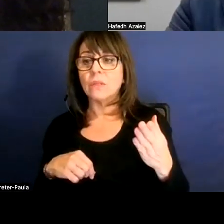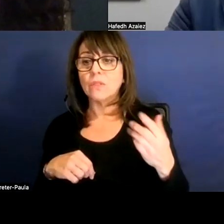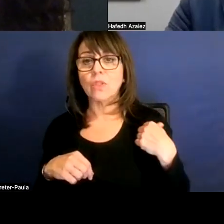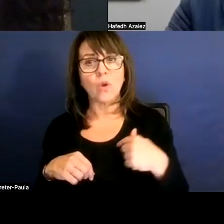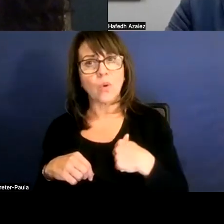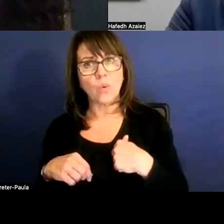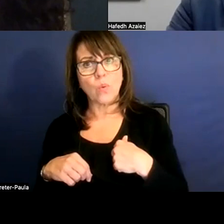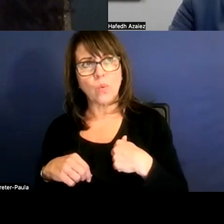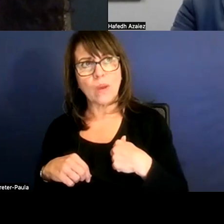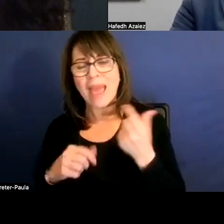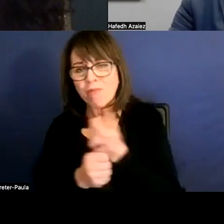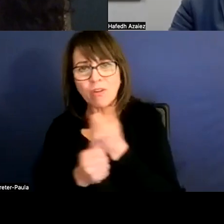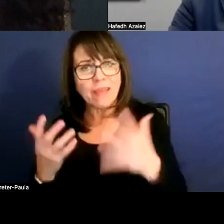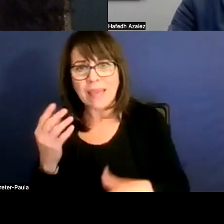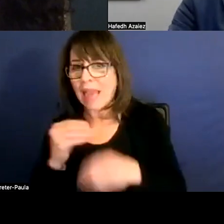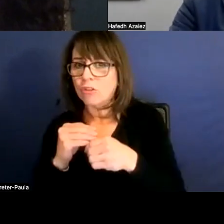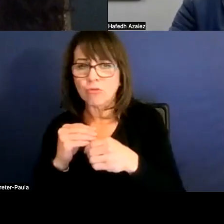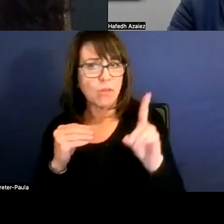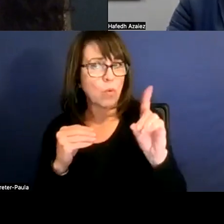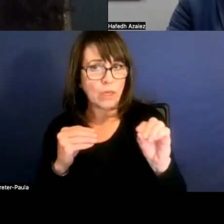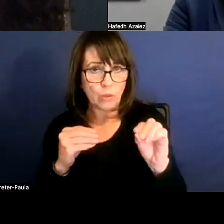anything extra, obviously, but it's not part of our plan.